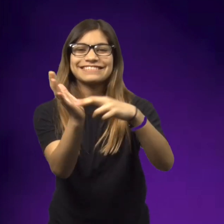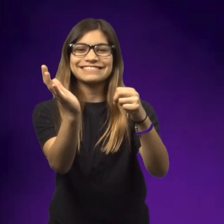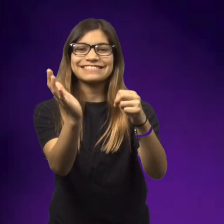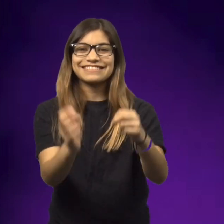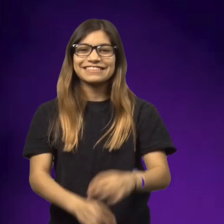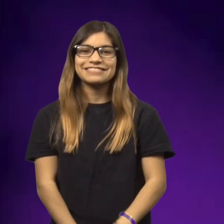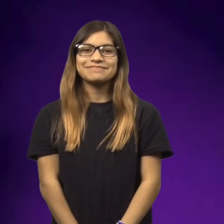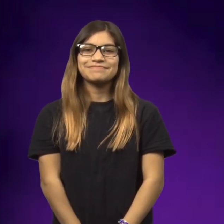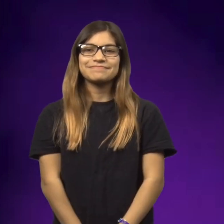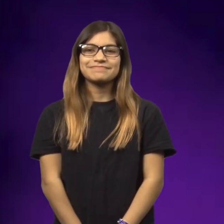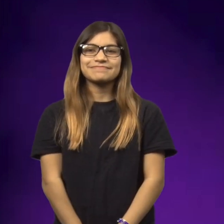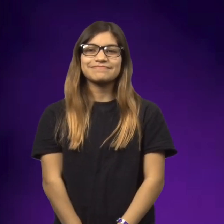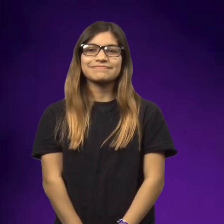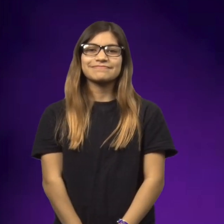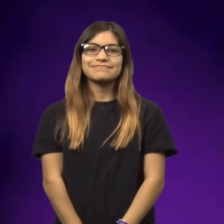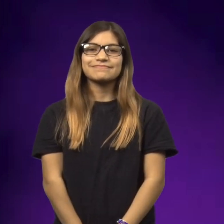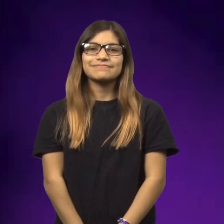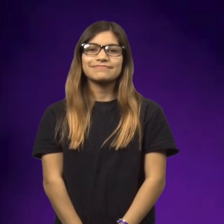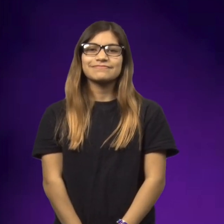If you're curious to know what happens, go ahead and read.